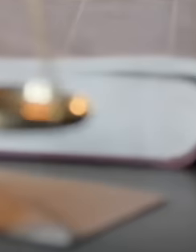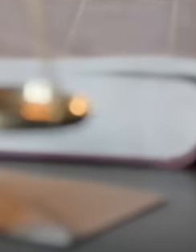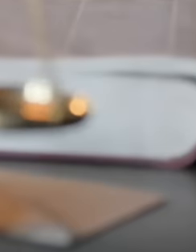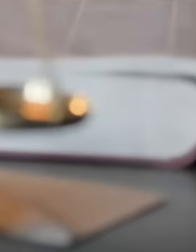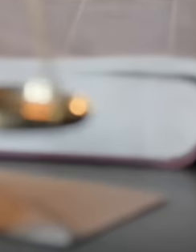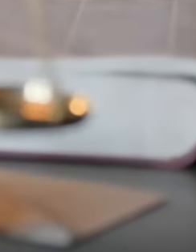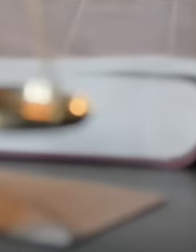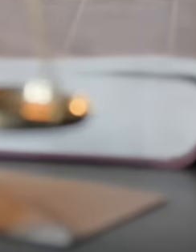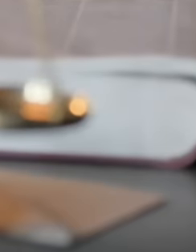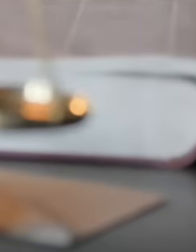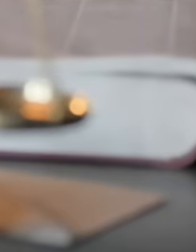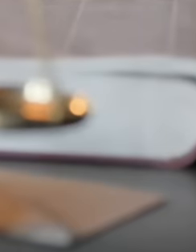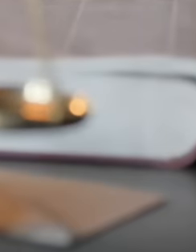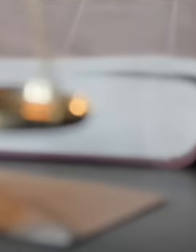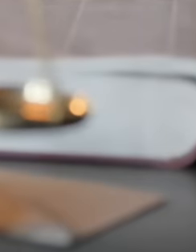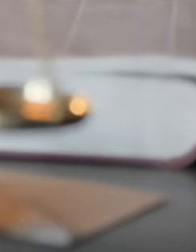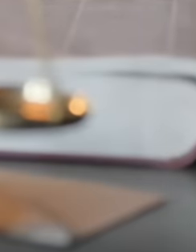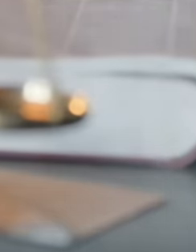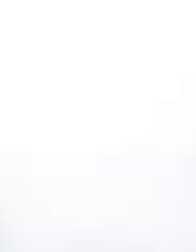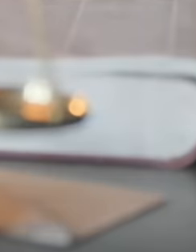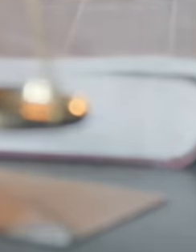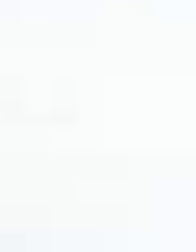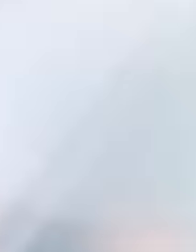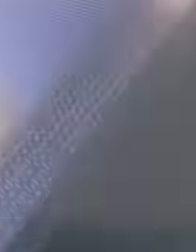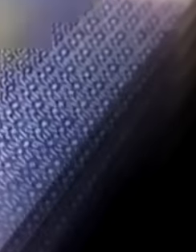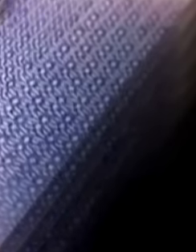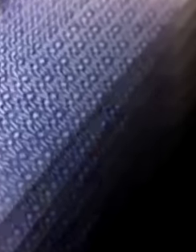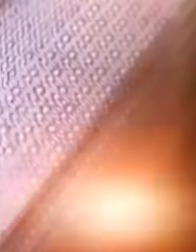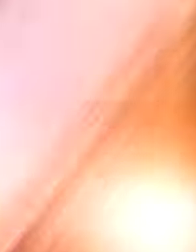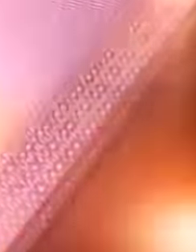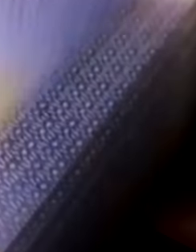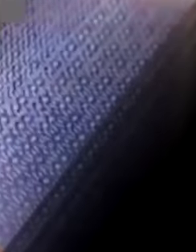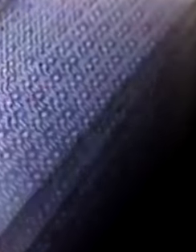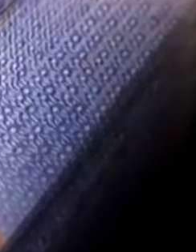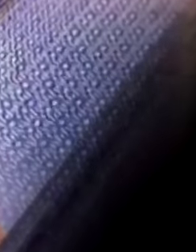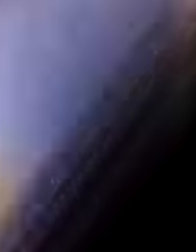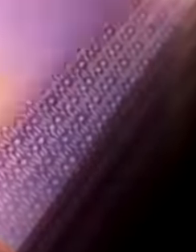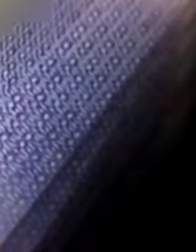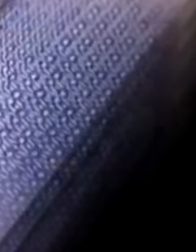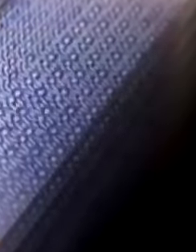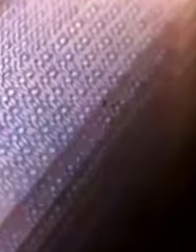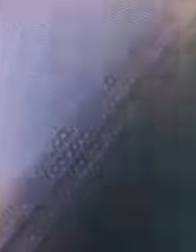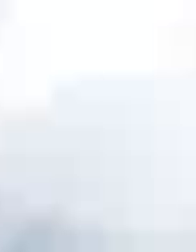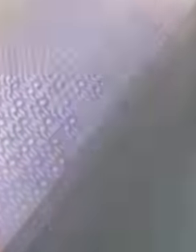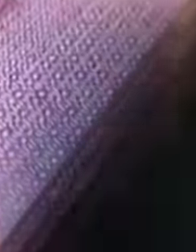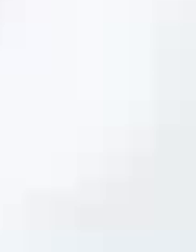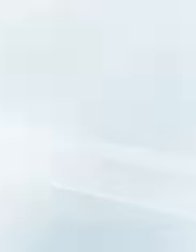believe it, the workers of the judiciary were only living off the public treasury and they never